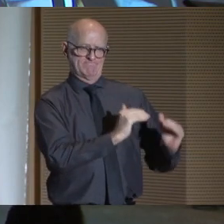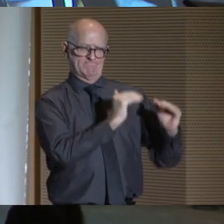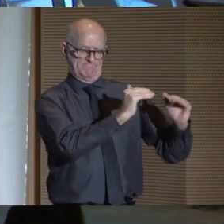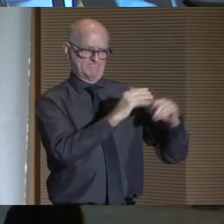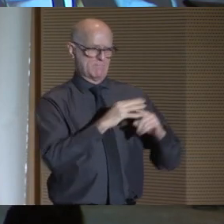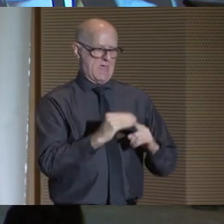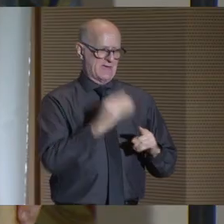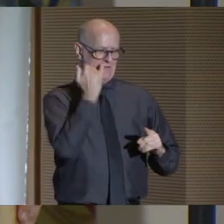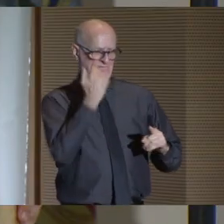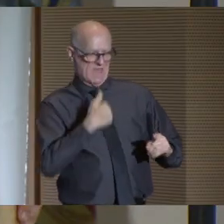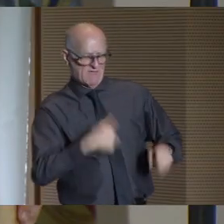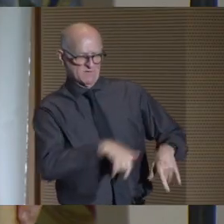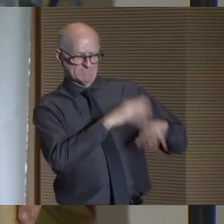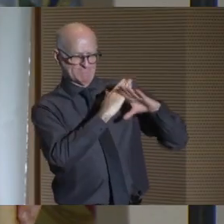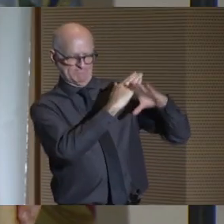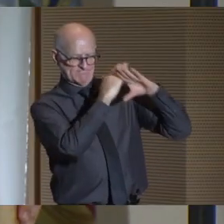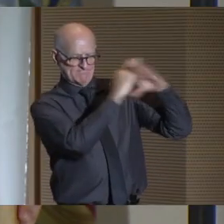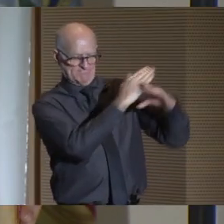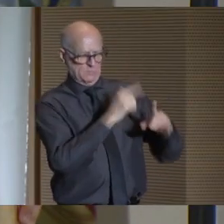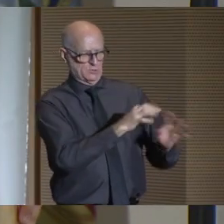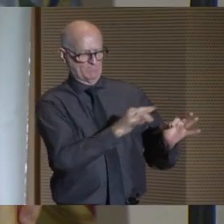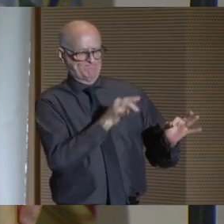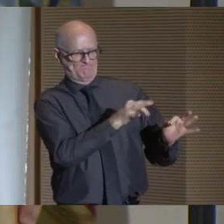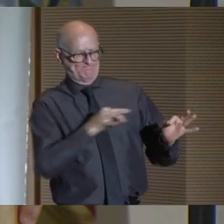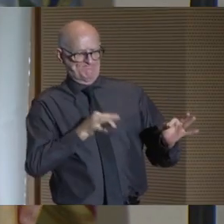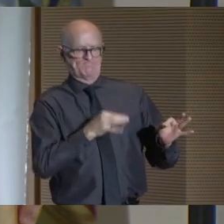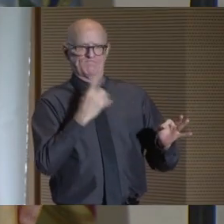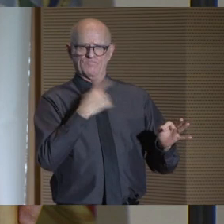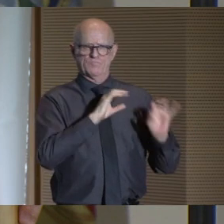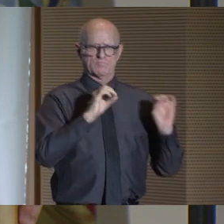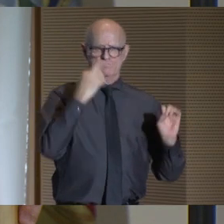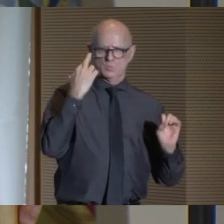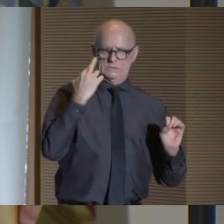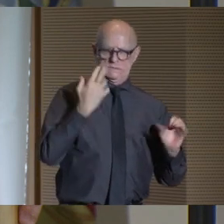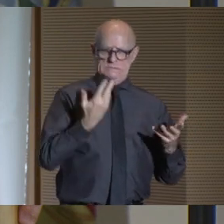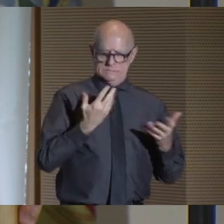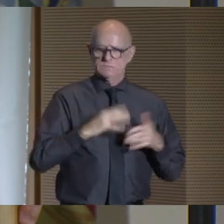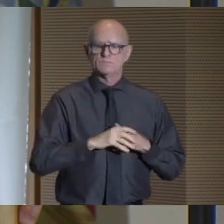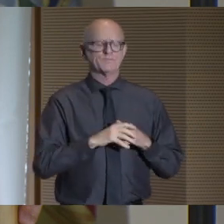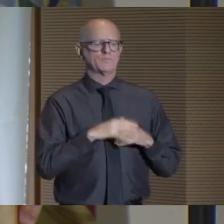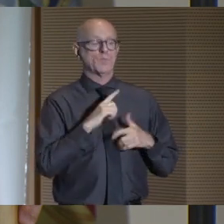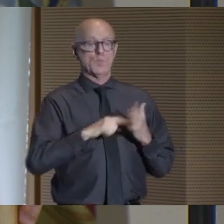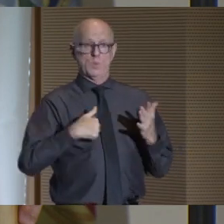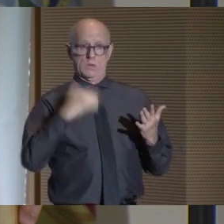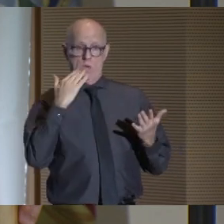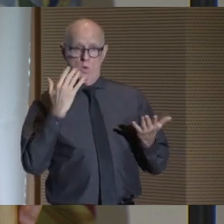and whether there is an institutional obstacle that delay them in an unnecessary way.